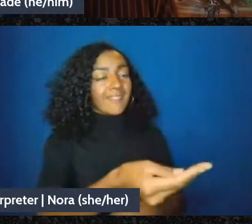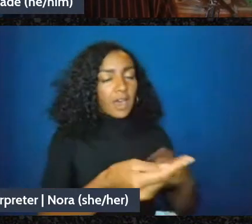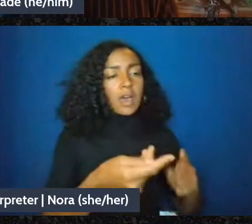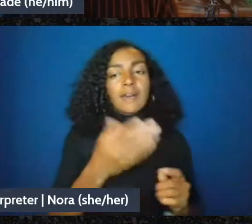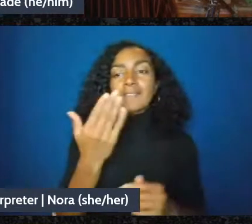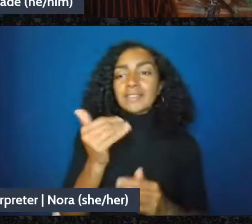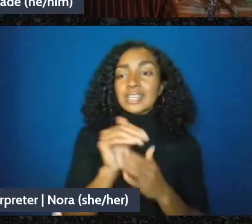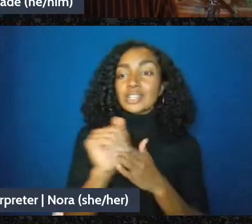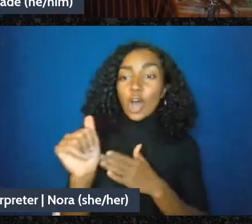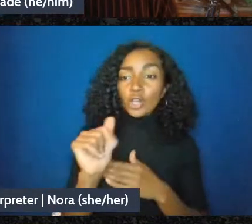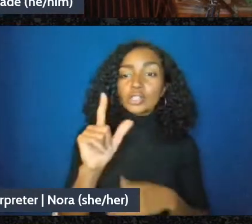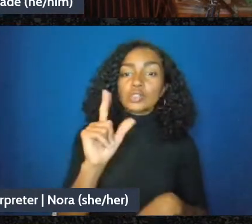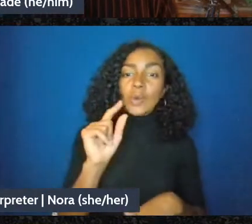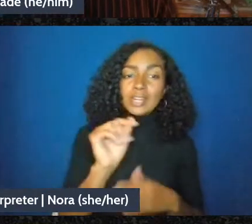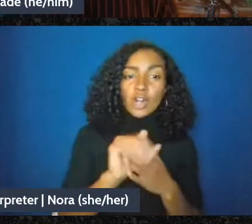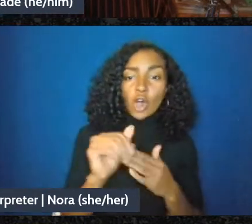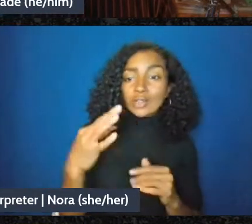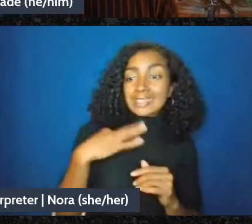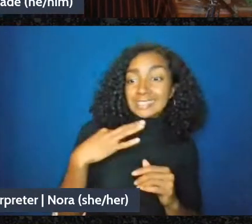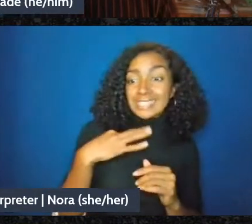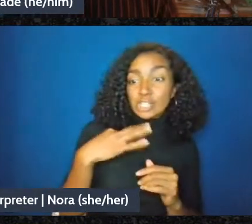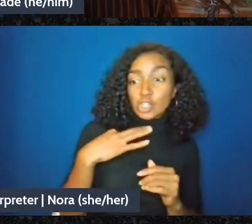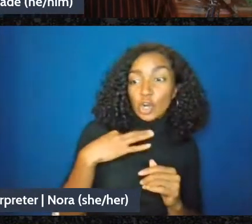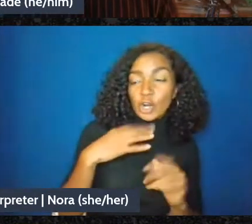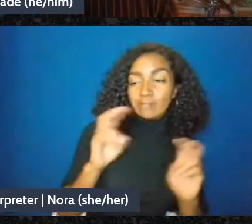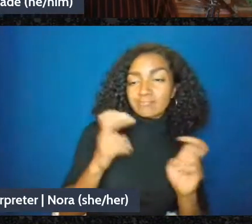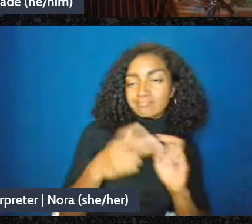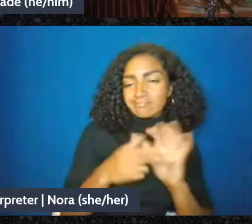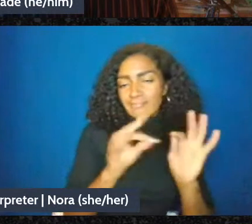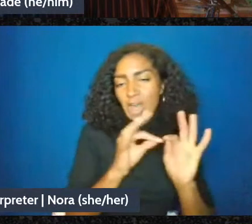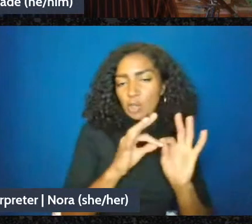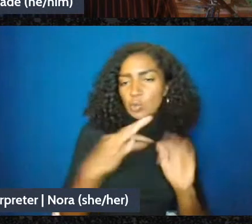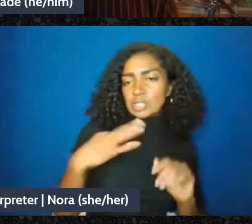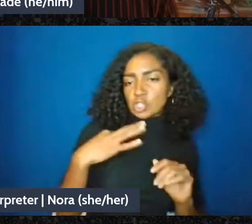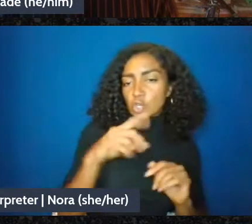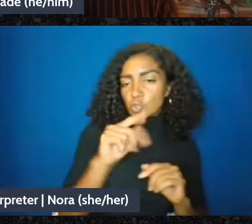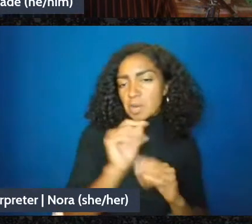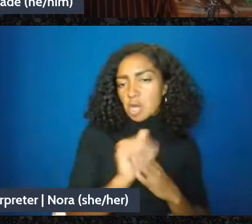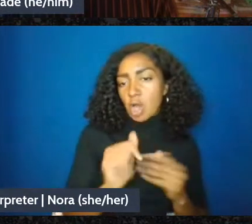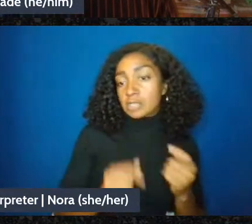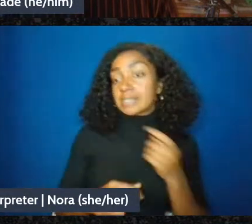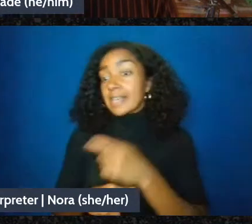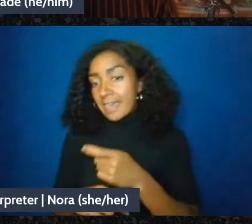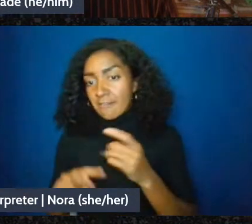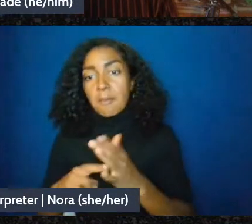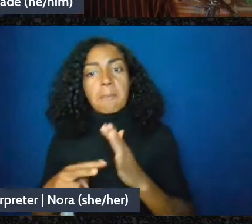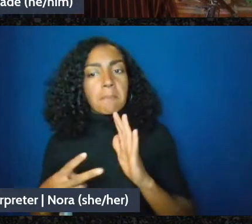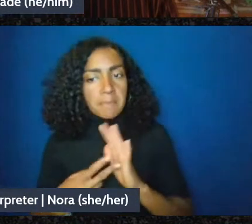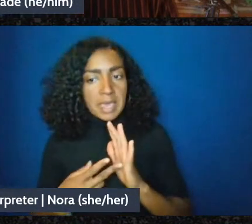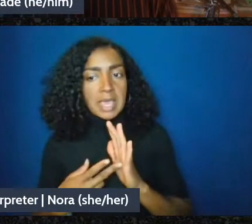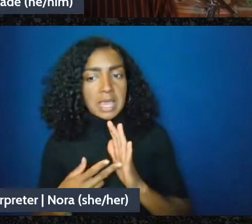that might be eighty dollars of gift, but then it's fifteen or twenty dollars of-of a transaction